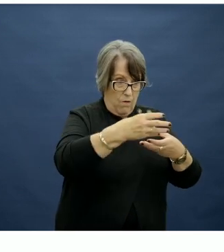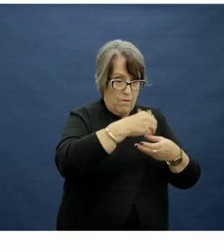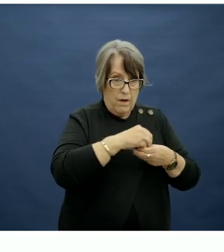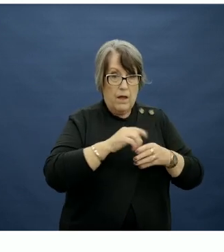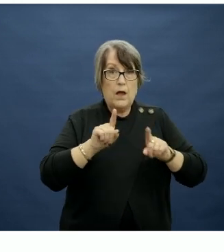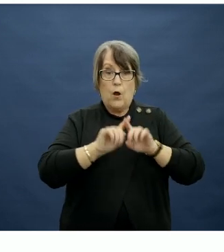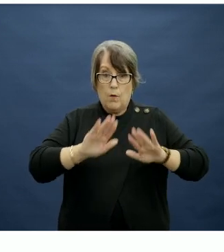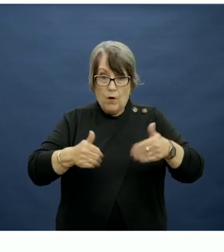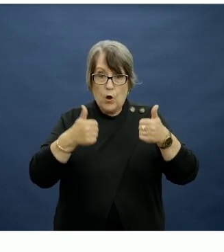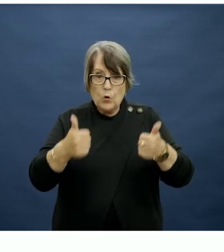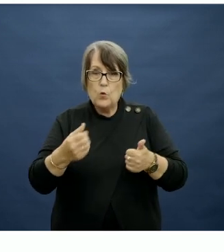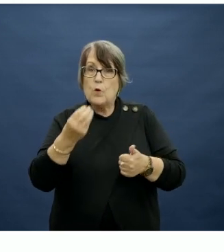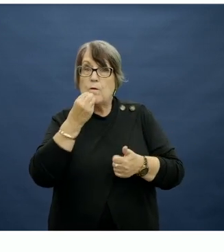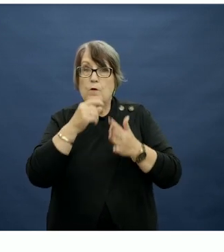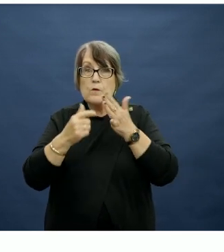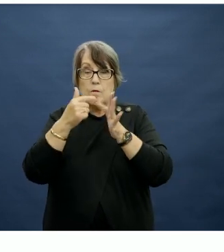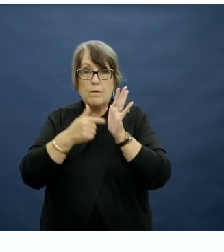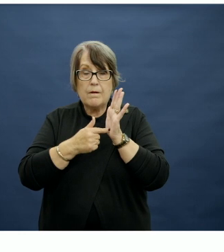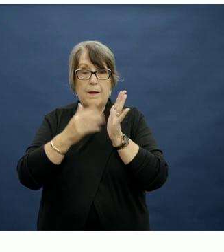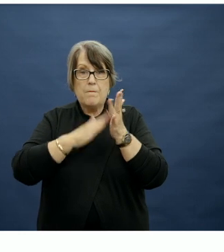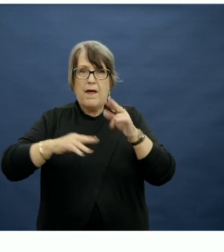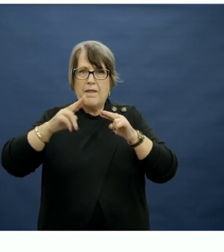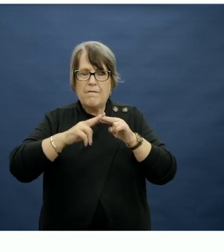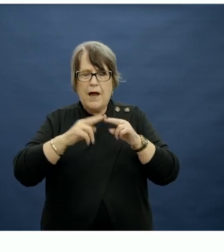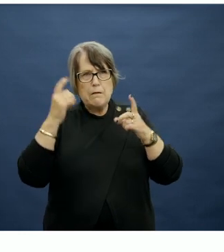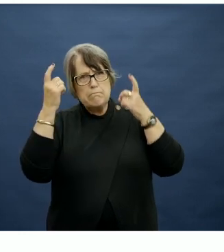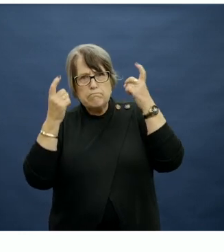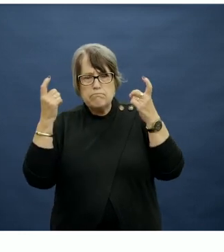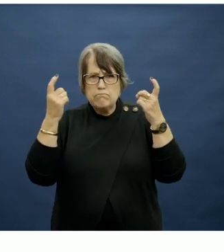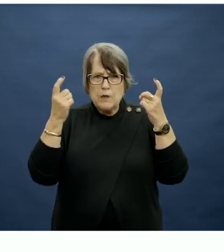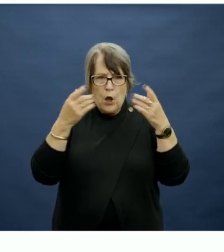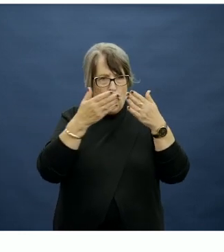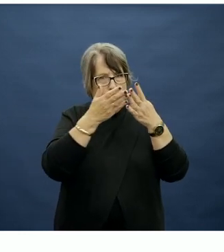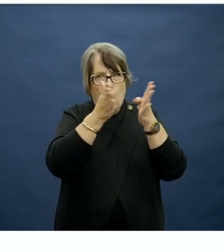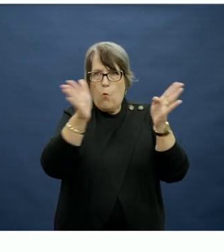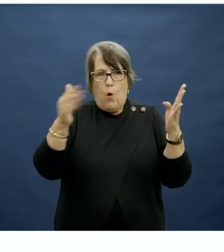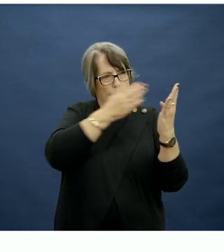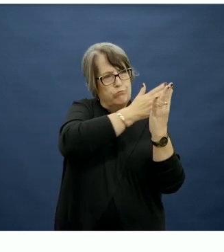a nutritious diet, parents were considering a really wide range of factors when deciding